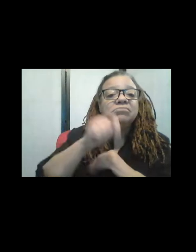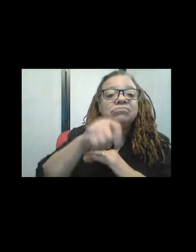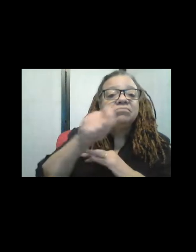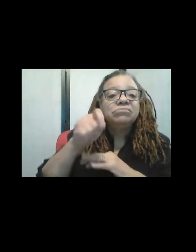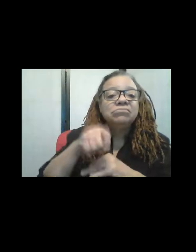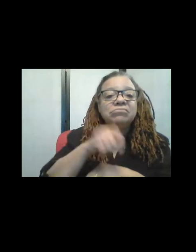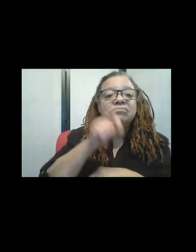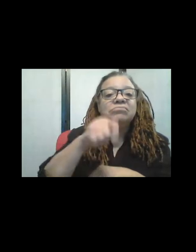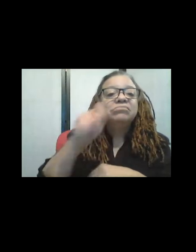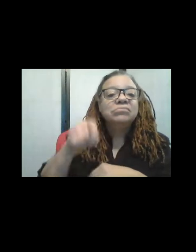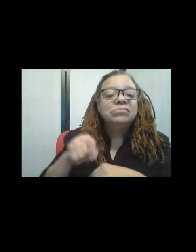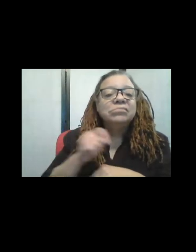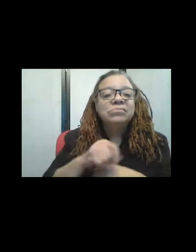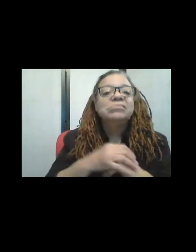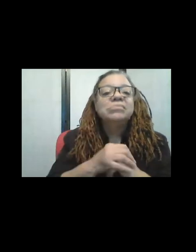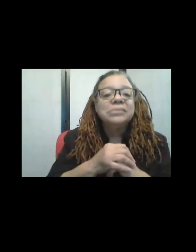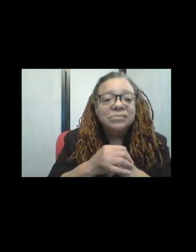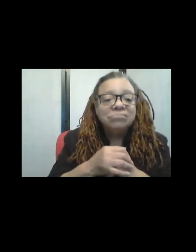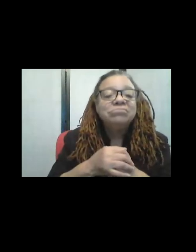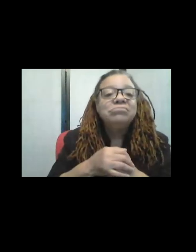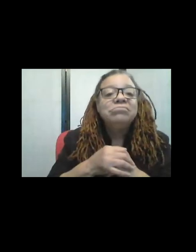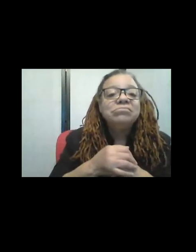I'm so sorry it happened!